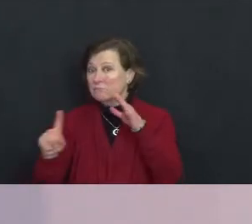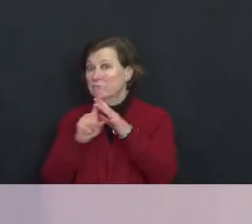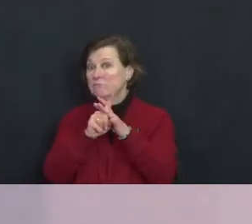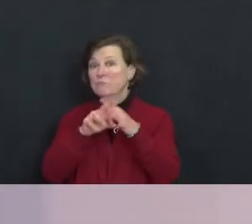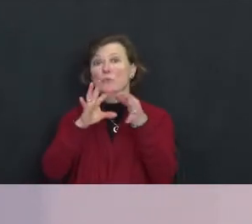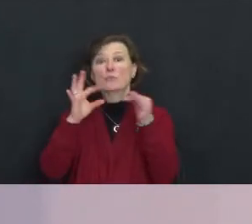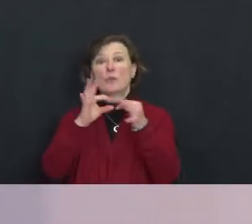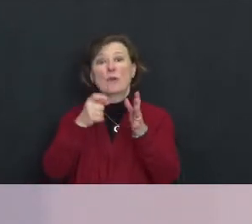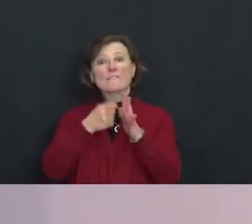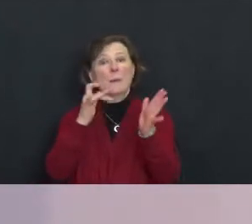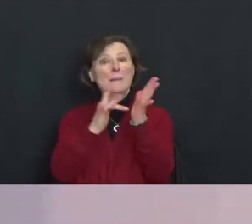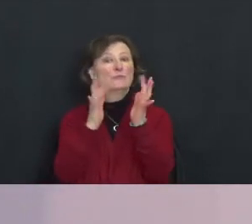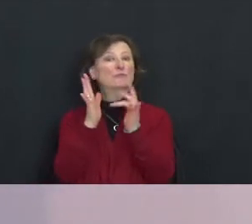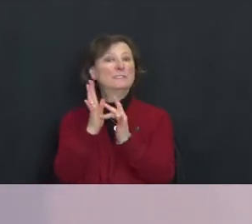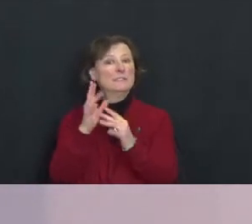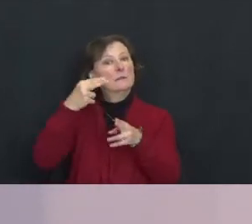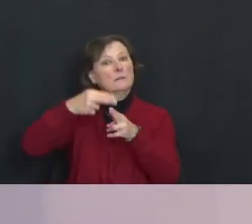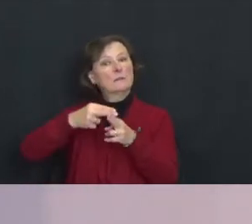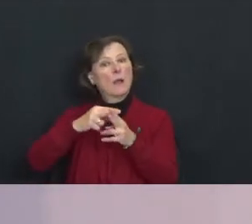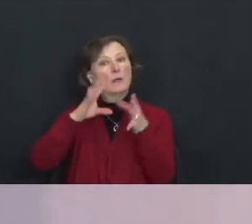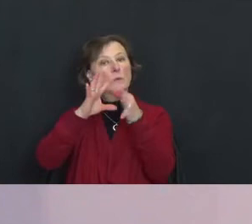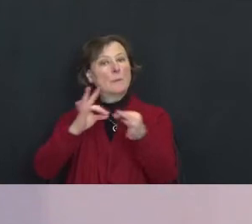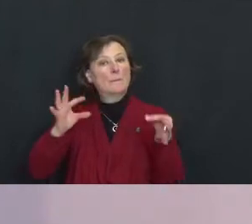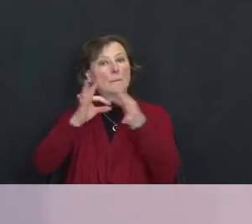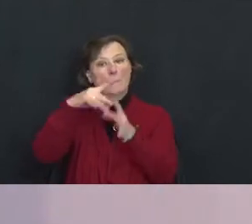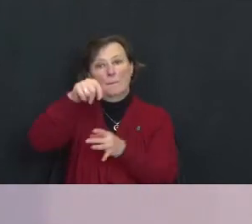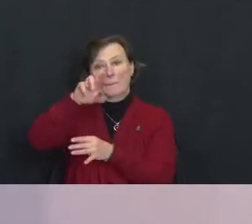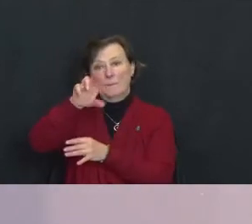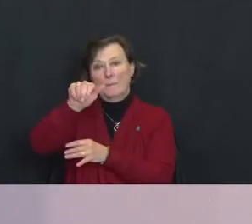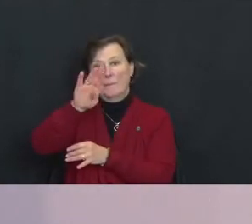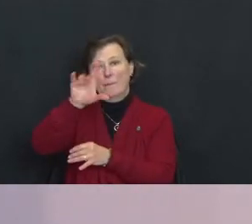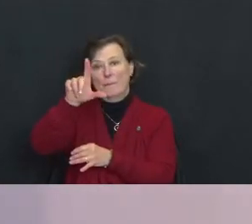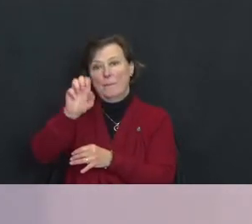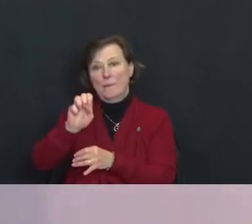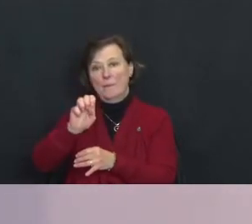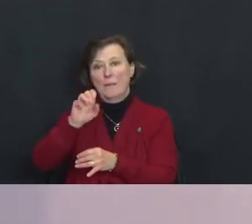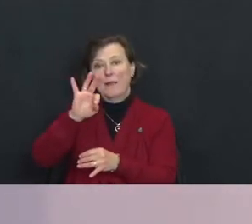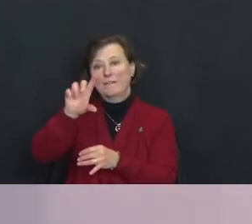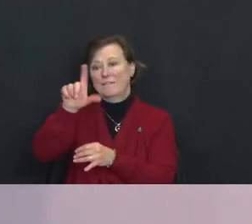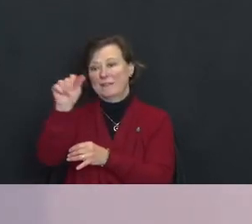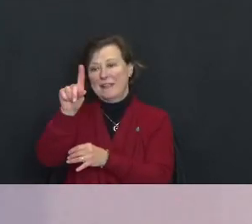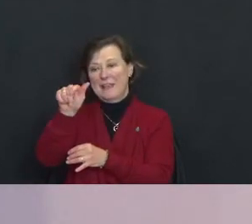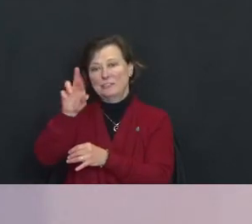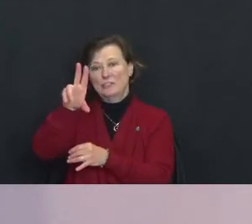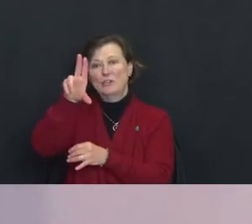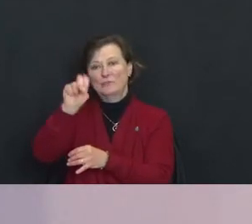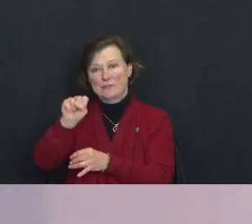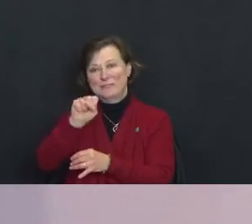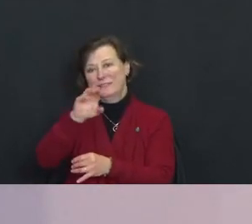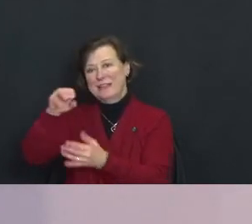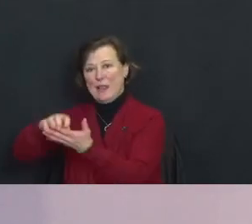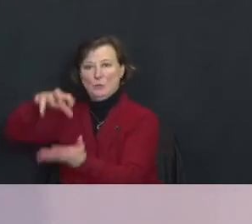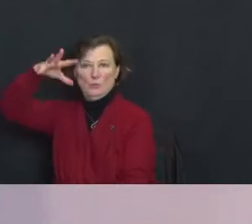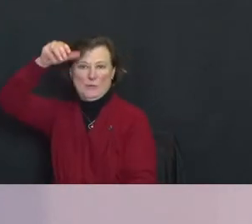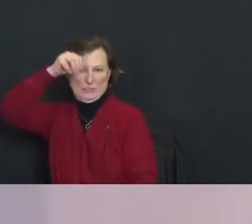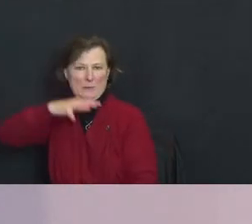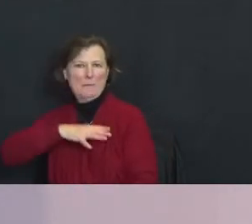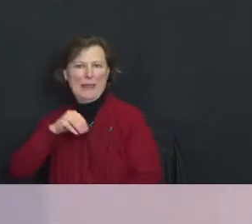It's called “The Parable of Lazarus and The Rich Man. You can find it in the Gospel of Luke.